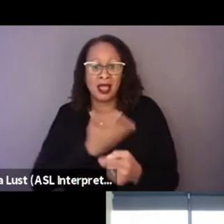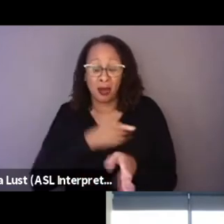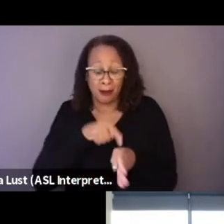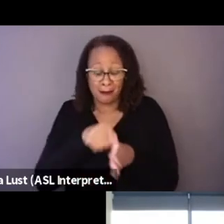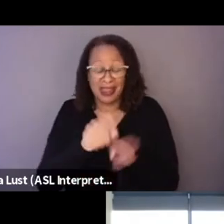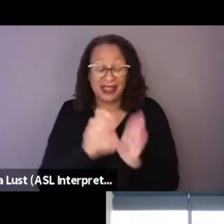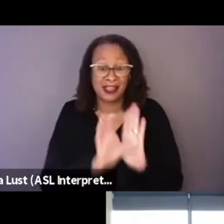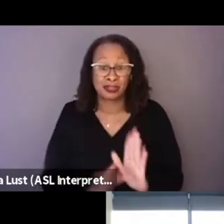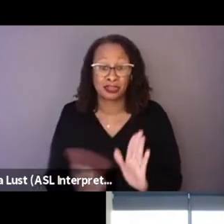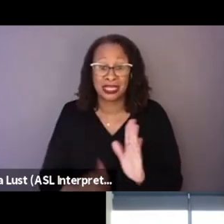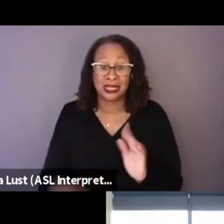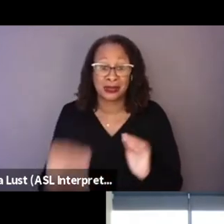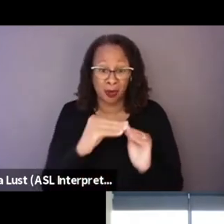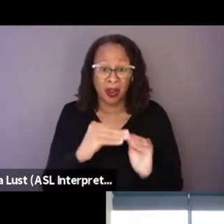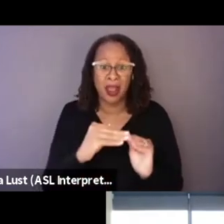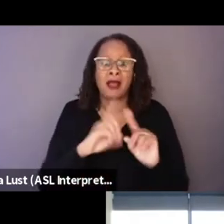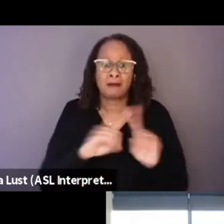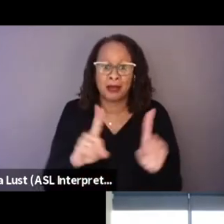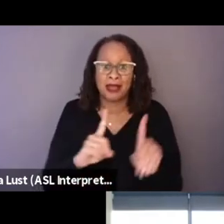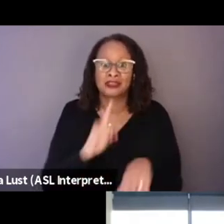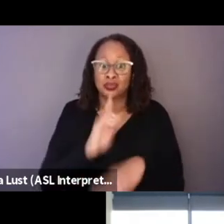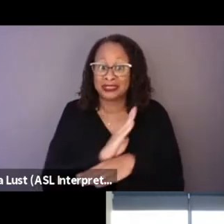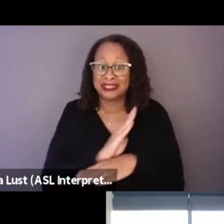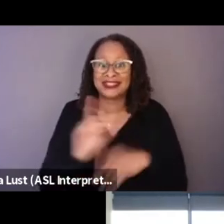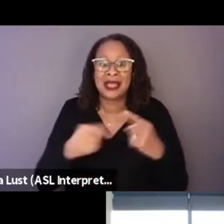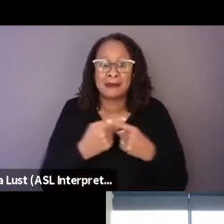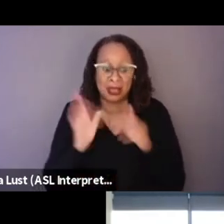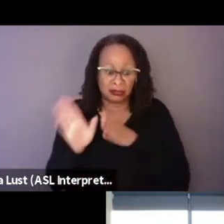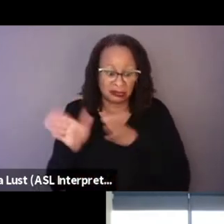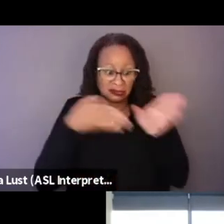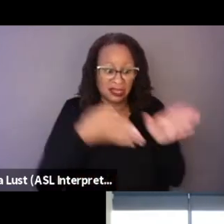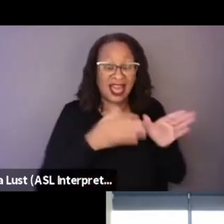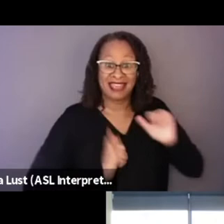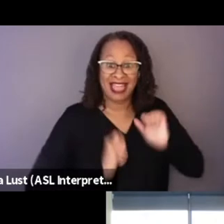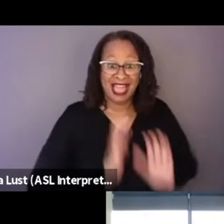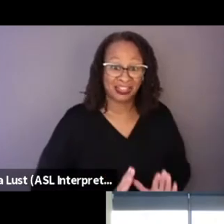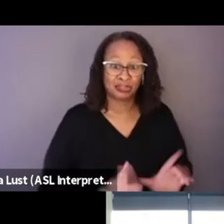but it's about the actors as characters, as people.